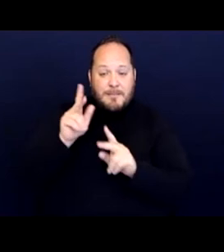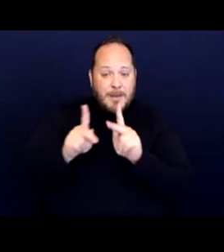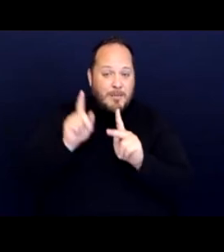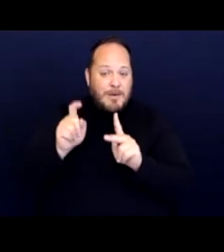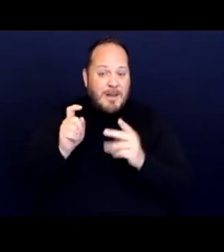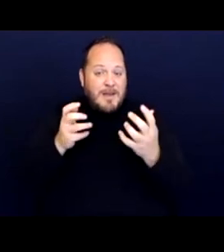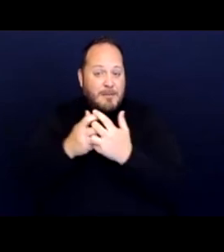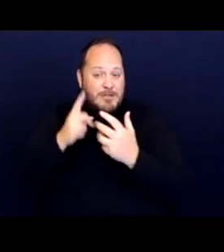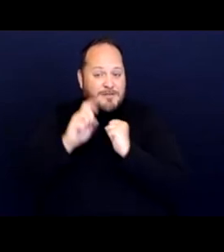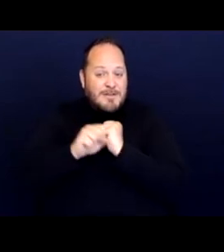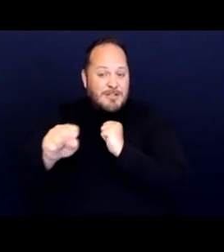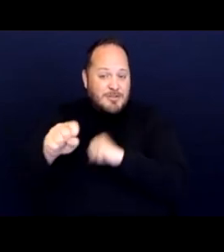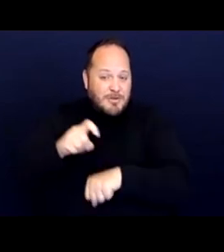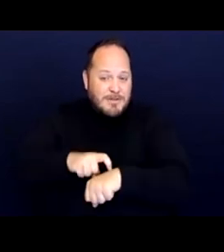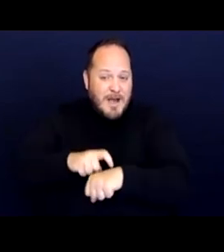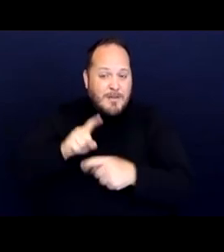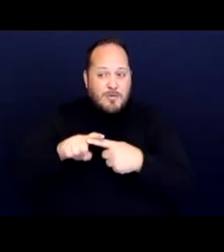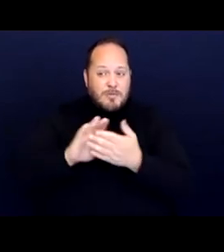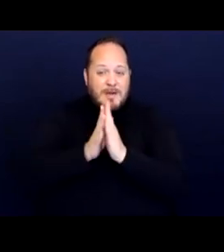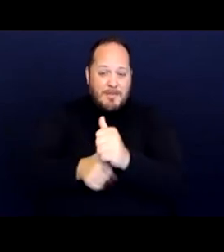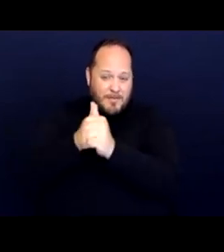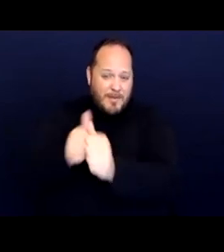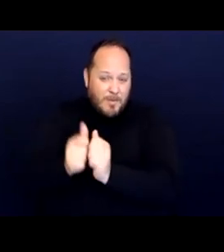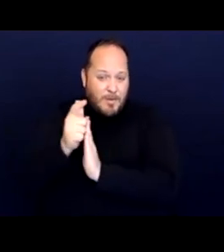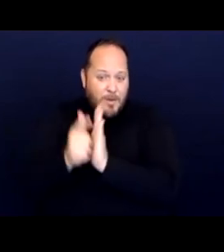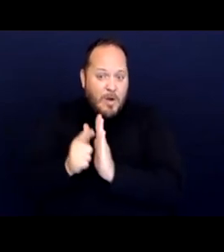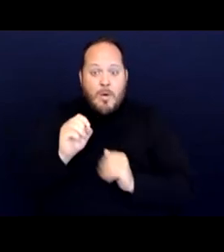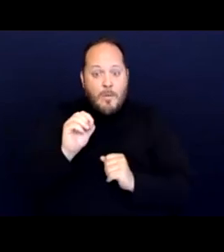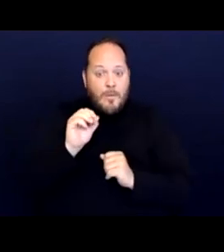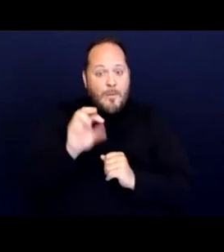to comply with the laws, or just that the benefit